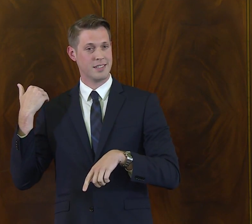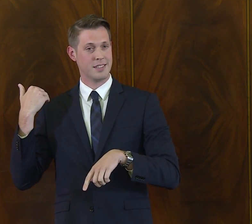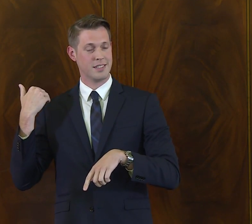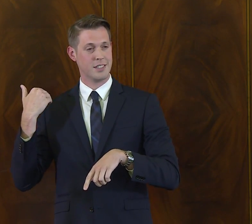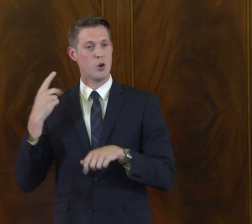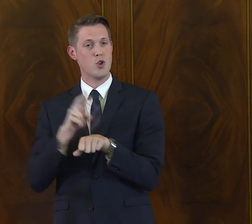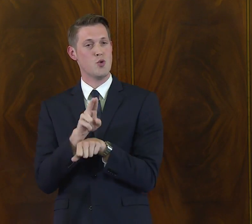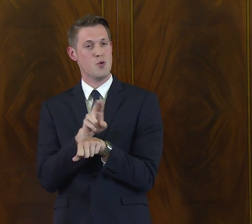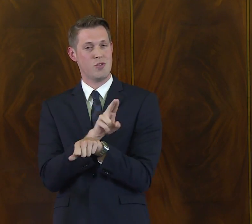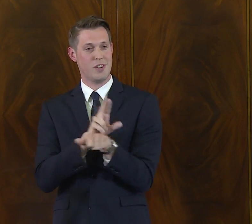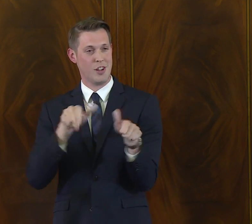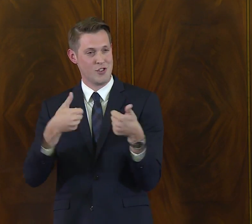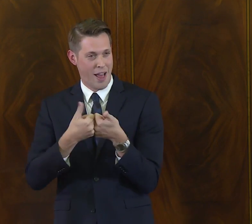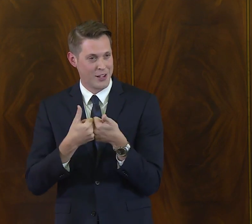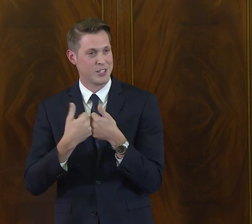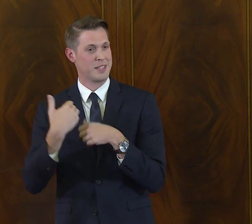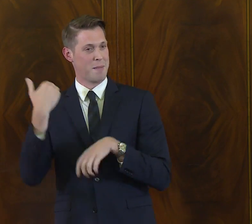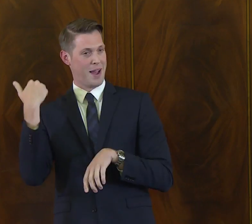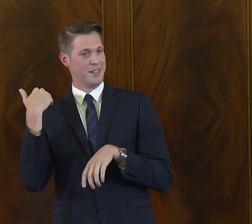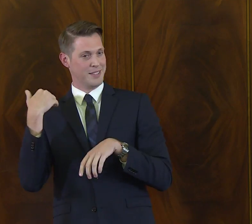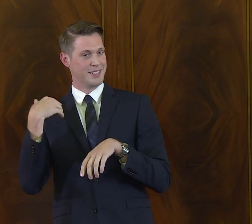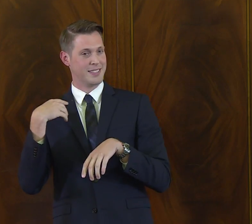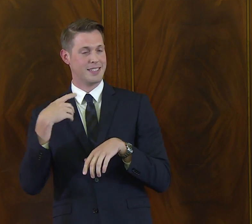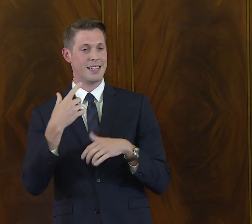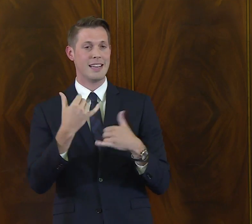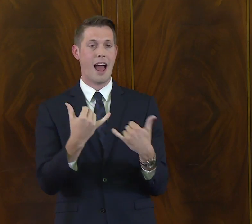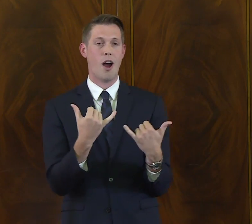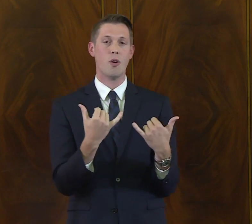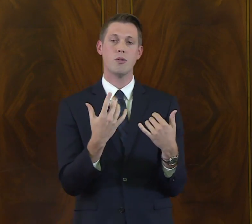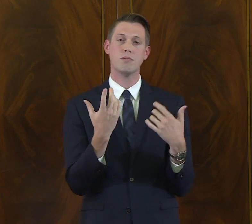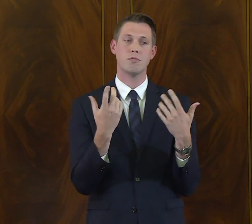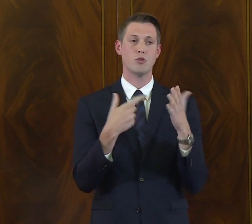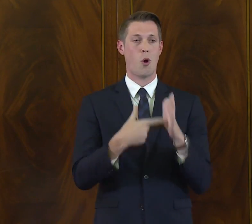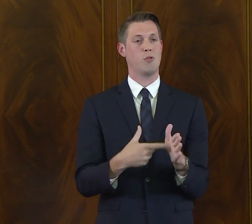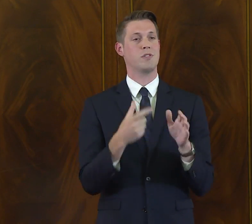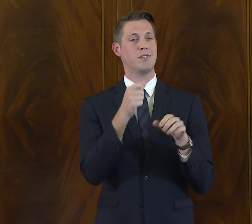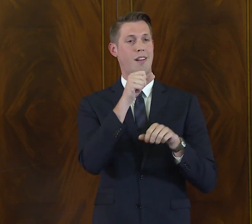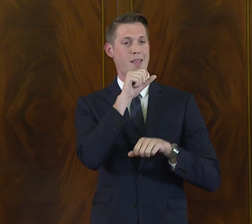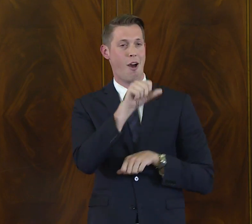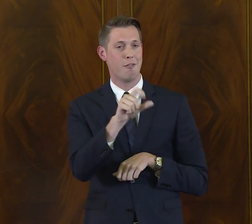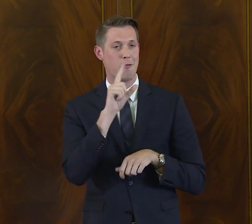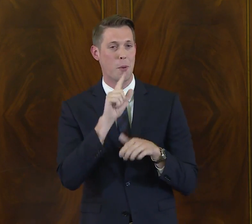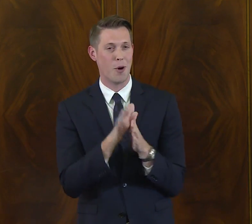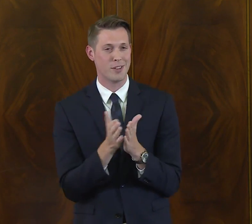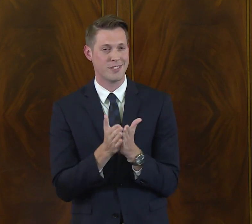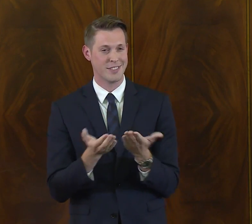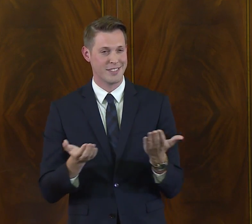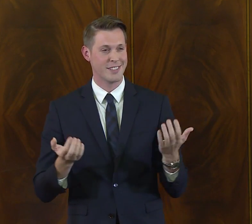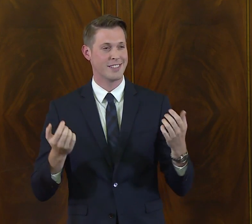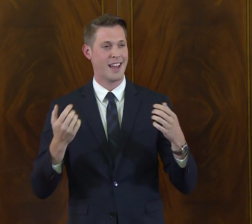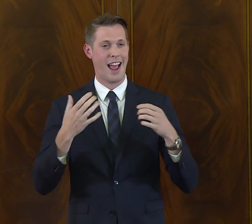who was not used to the challenges of the past and can now show us